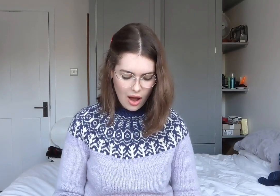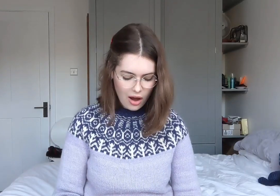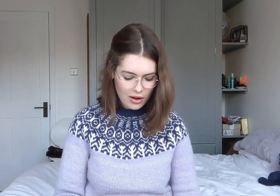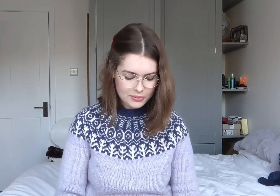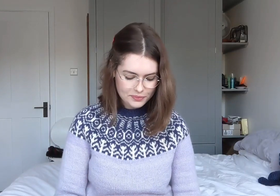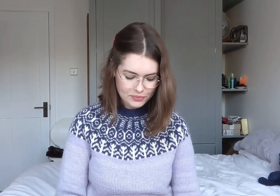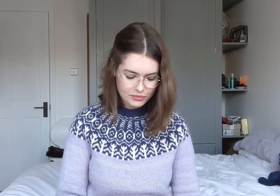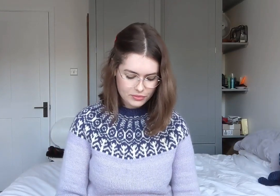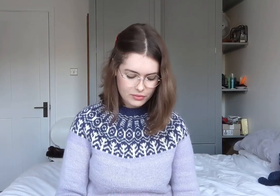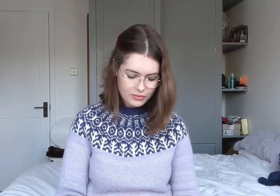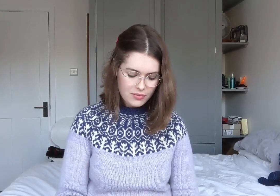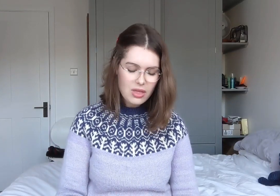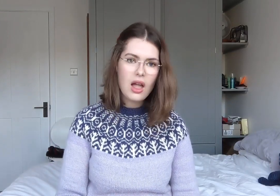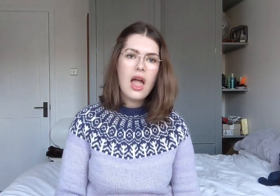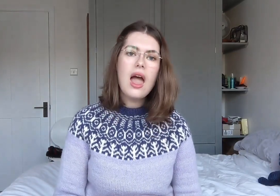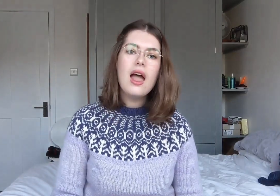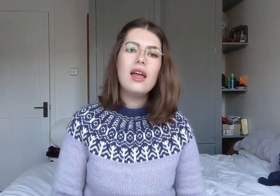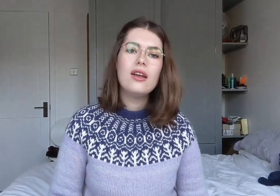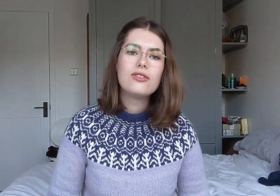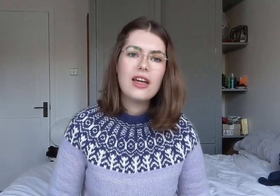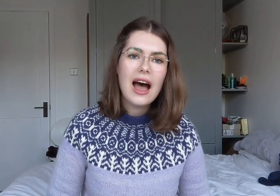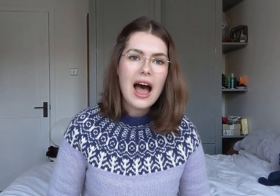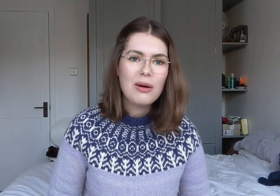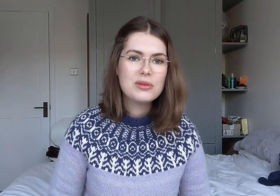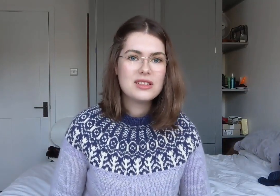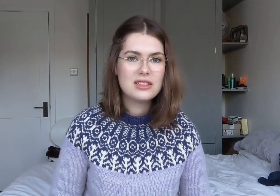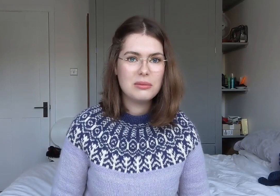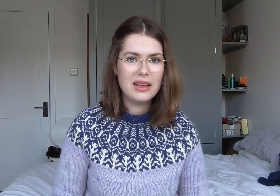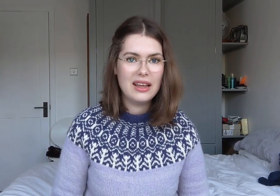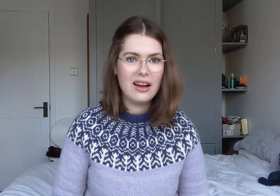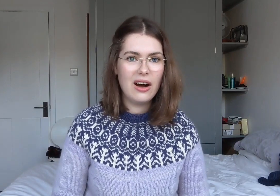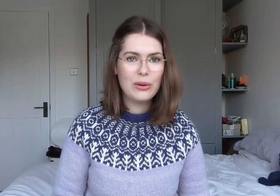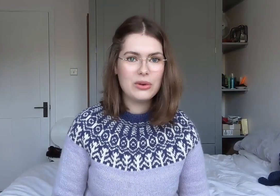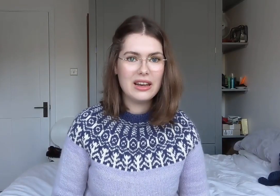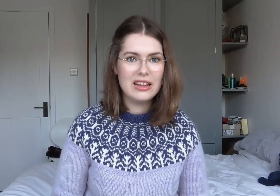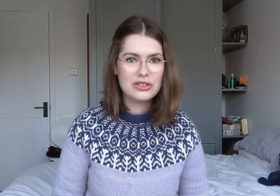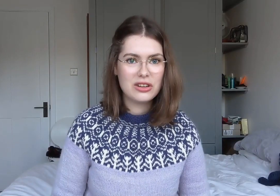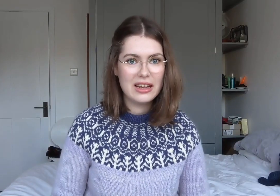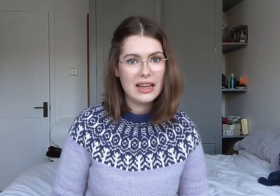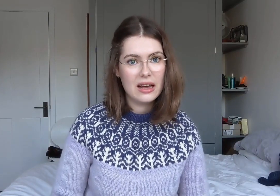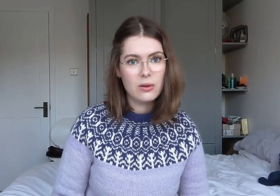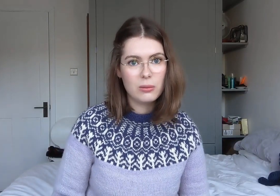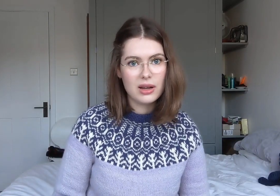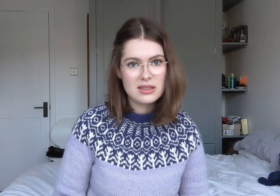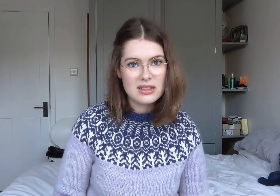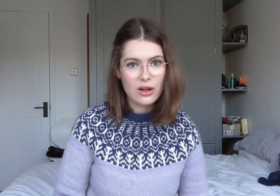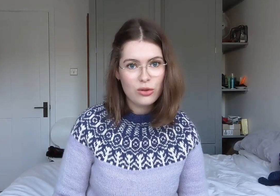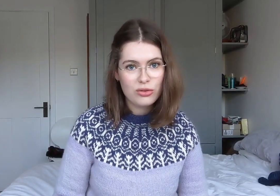If that happened to me, I would literally kill myself.